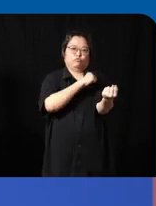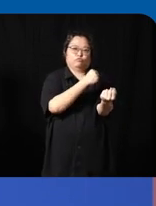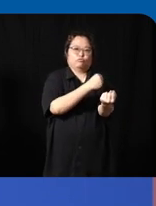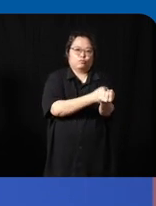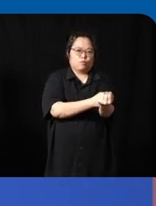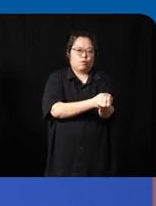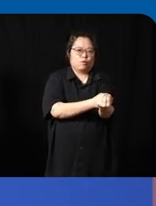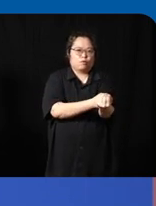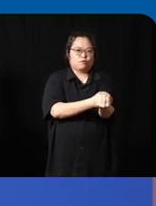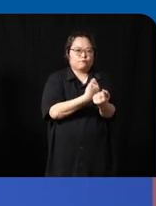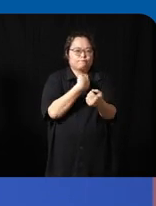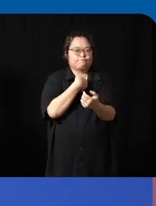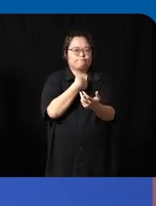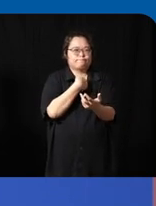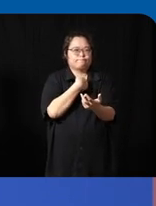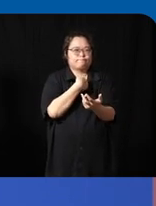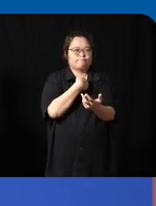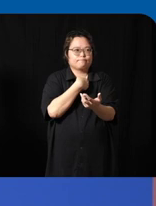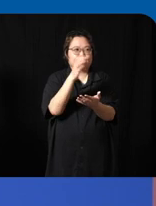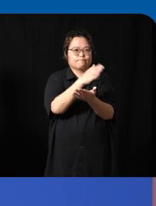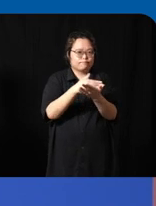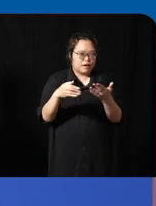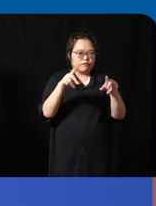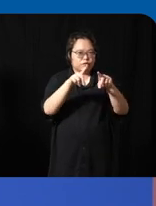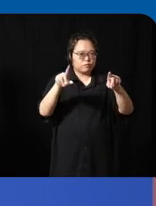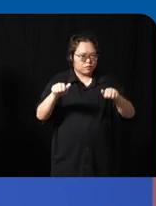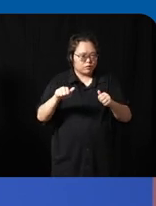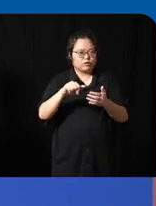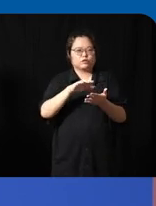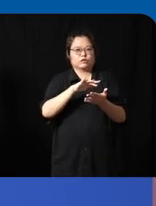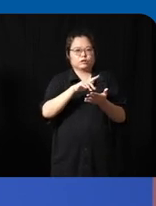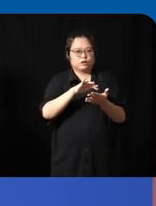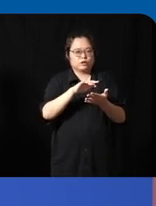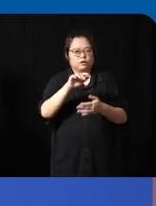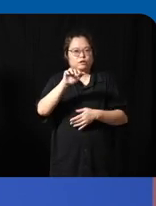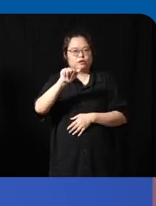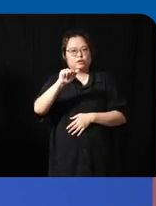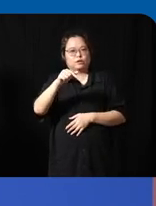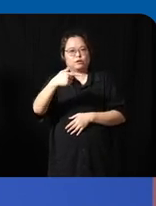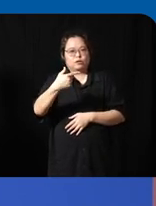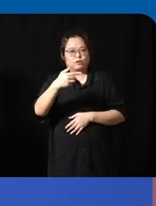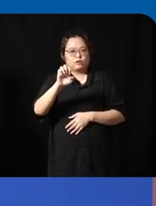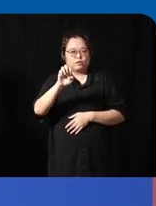stronger and I think uh uh part of the disability studies agenda is uh is also